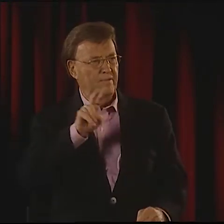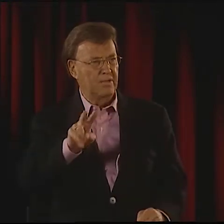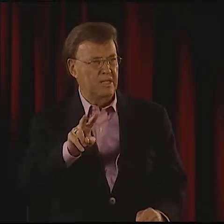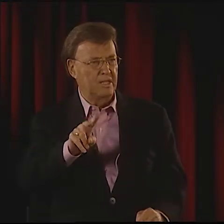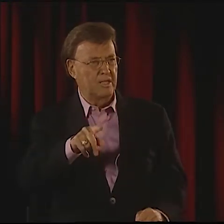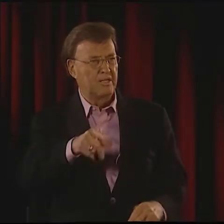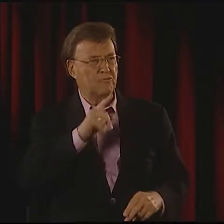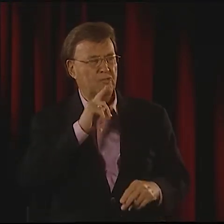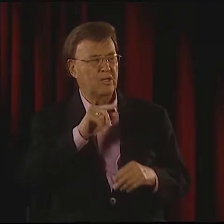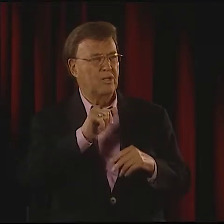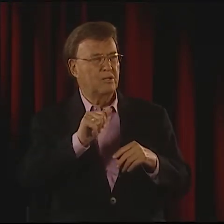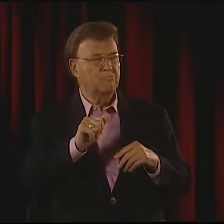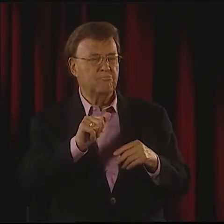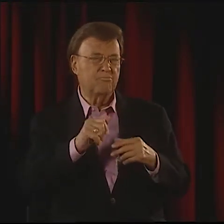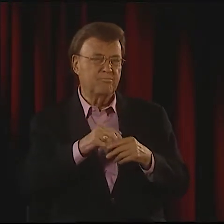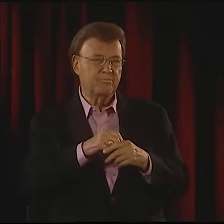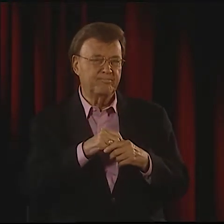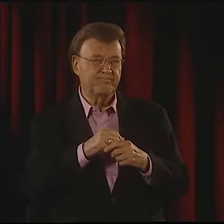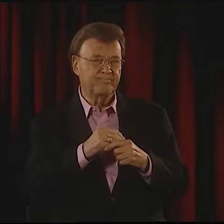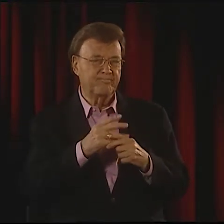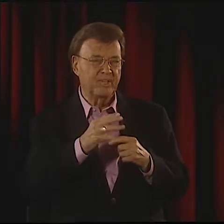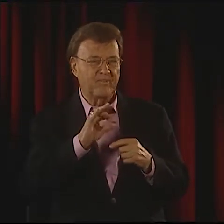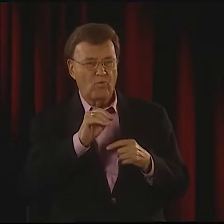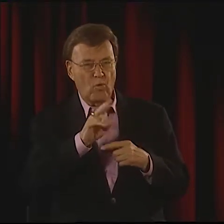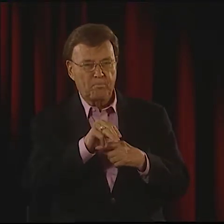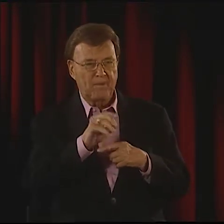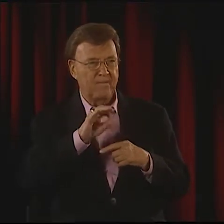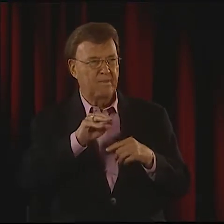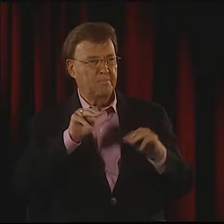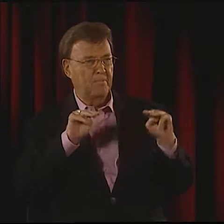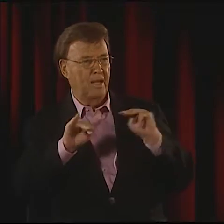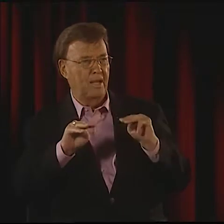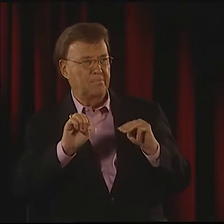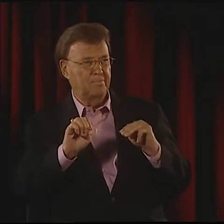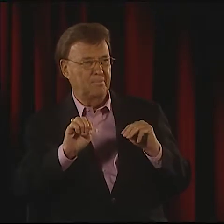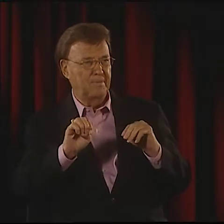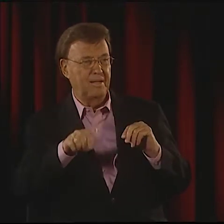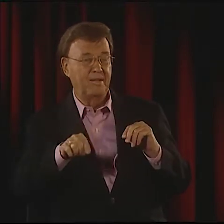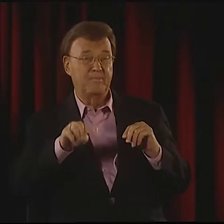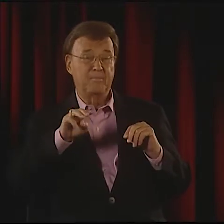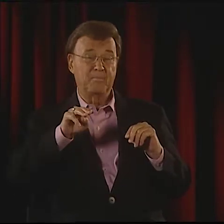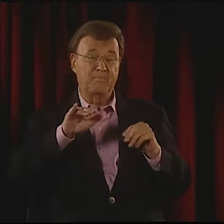AND ALSO, I DEVELOPED SOMETHING CALLED VISUAL VERNACULAR, VV.